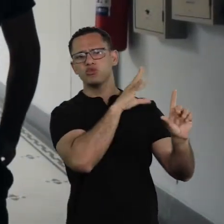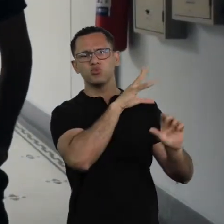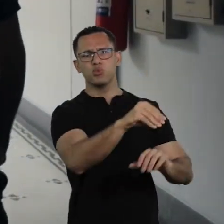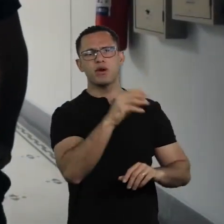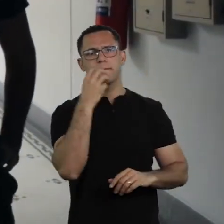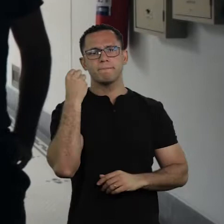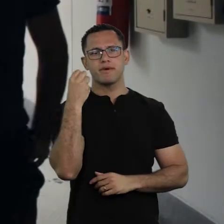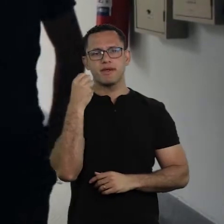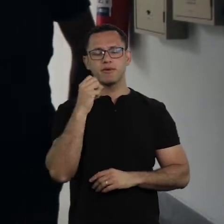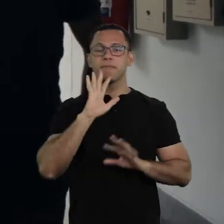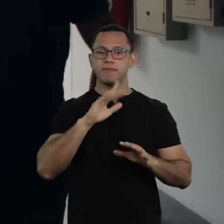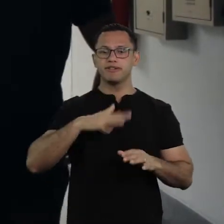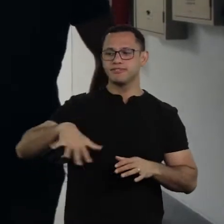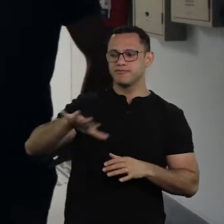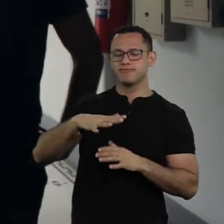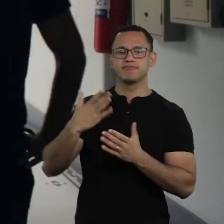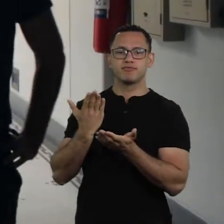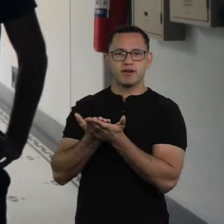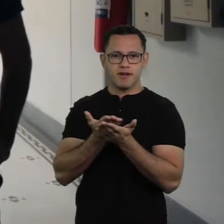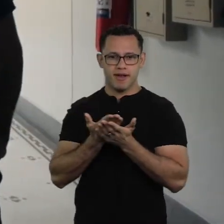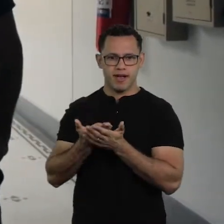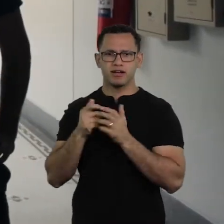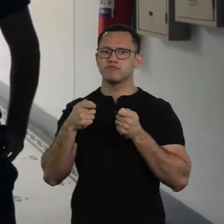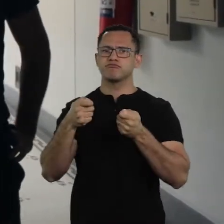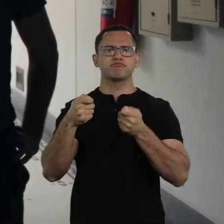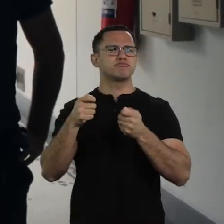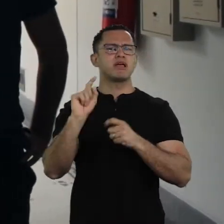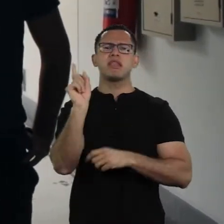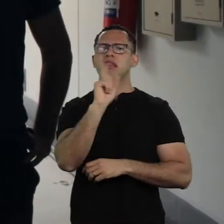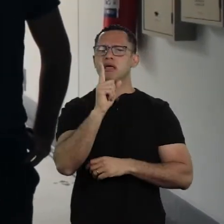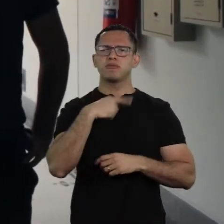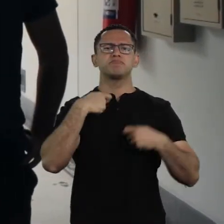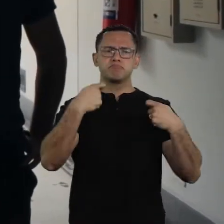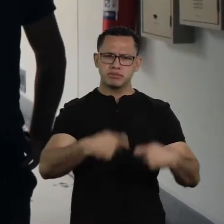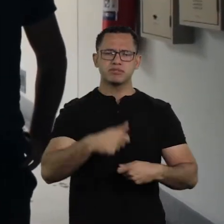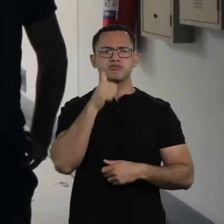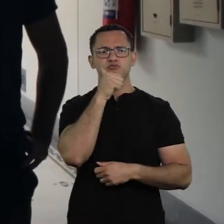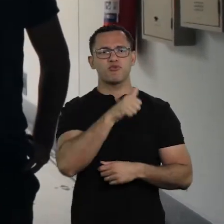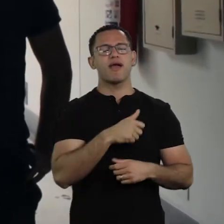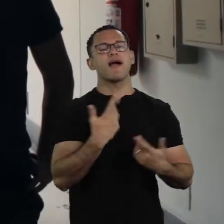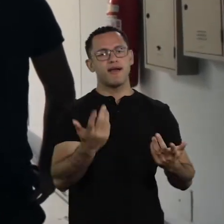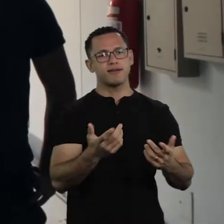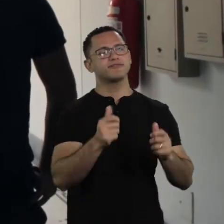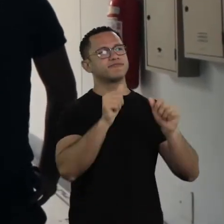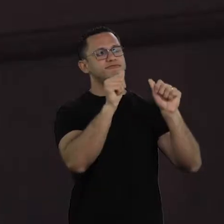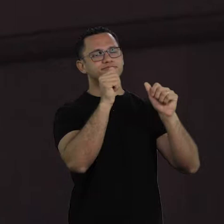and due to student’s demands, an achievement, the name of a woman